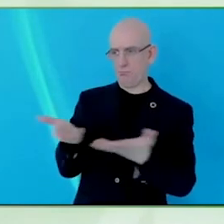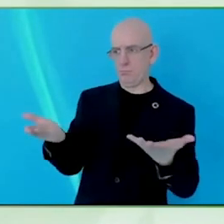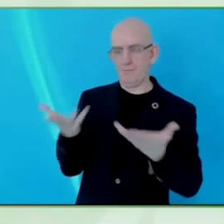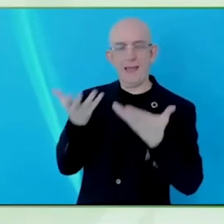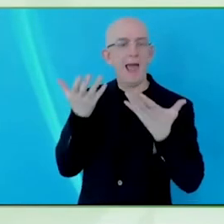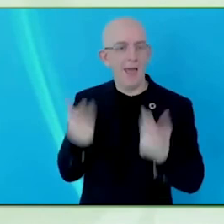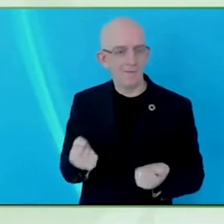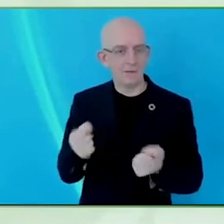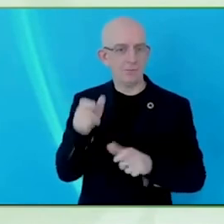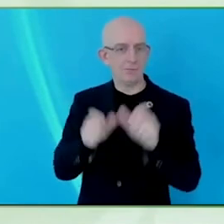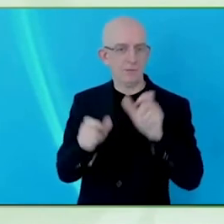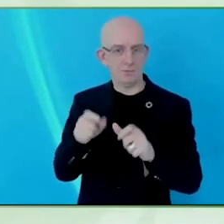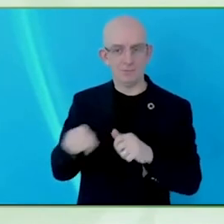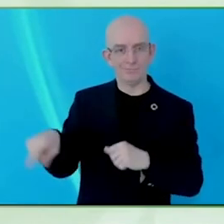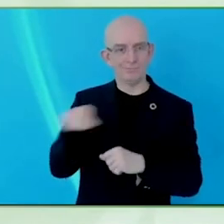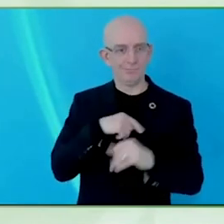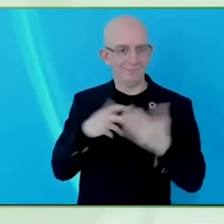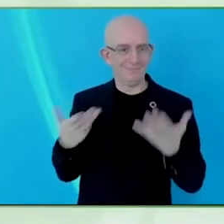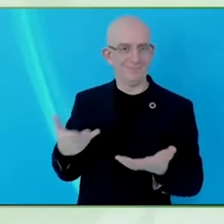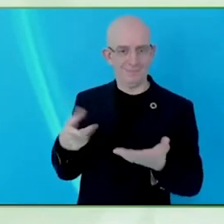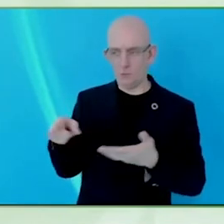is going to be harder than you think and you need to engage in the